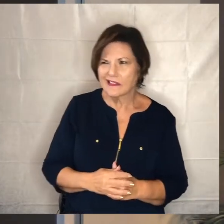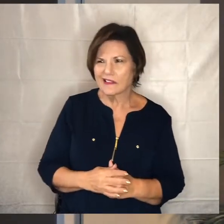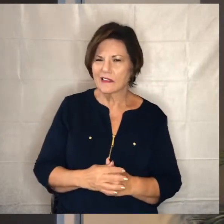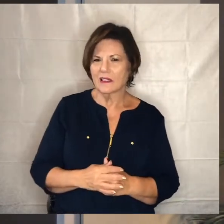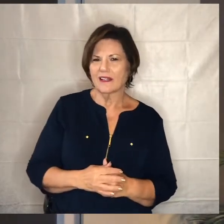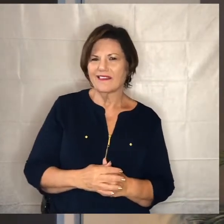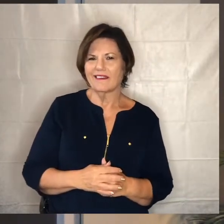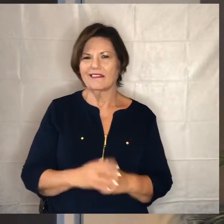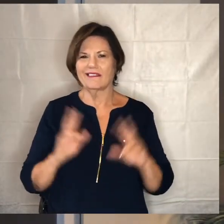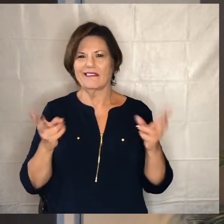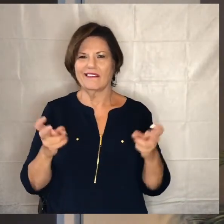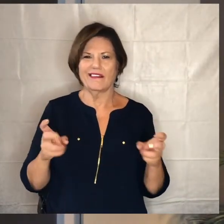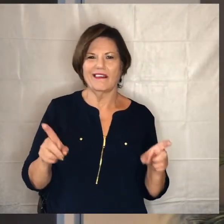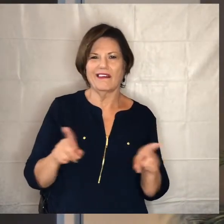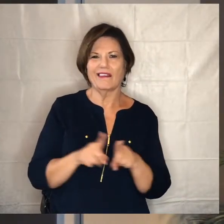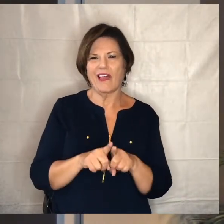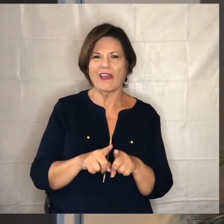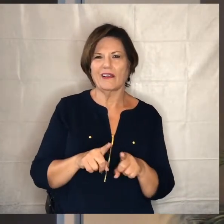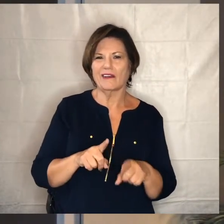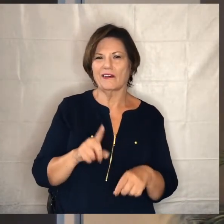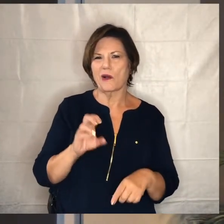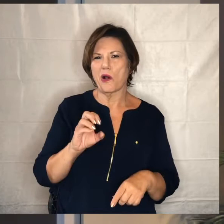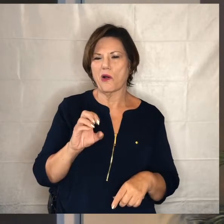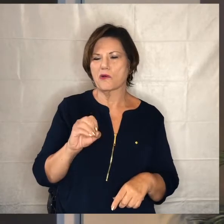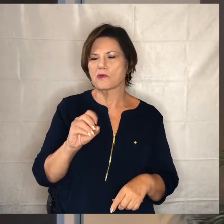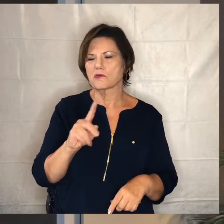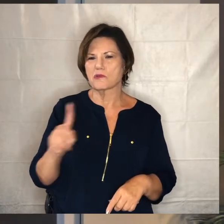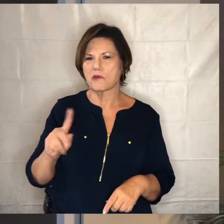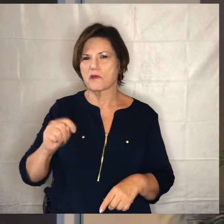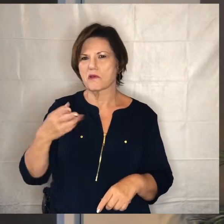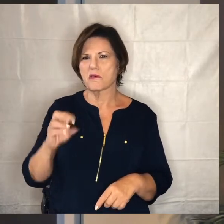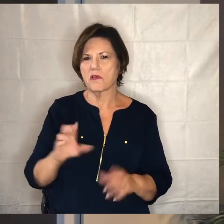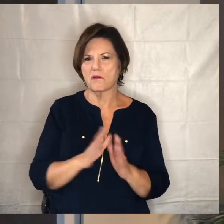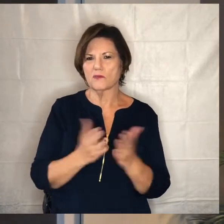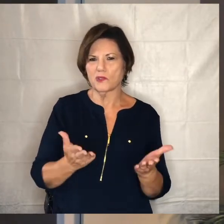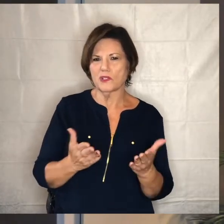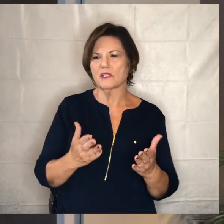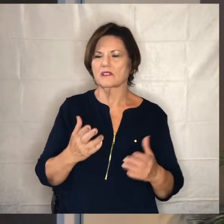really motivated by simple self interest